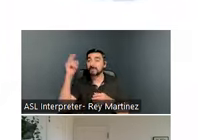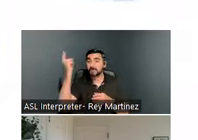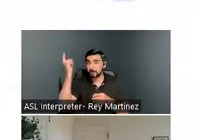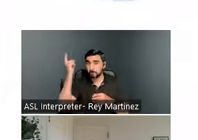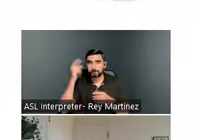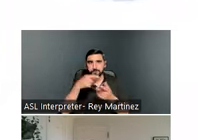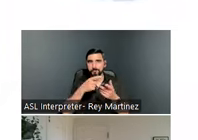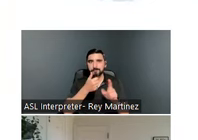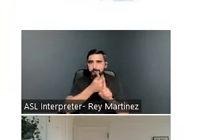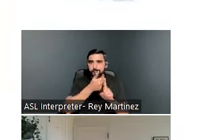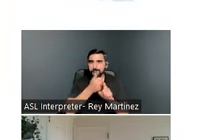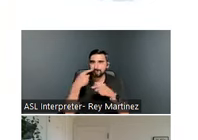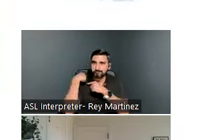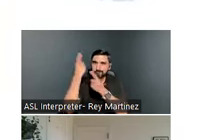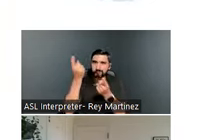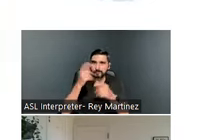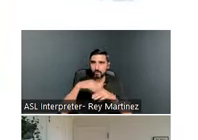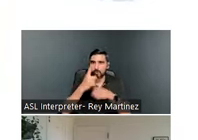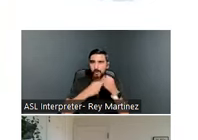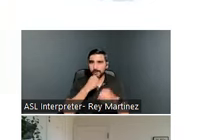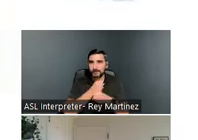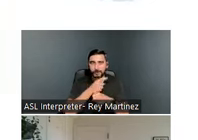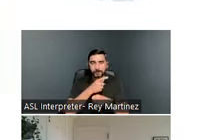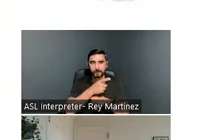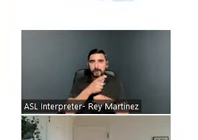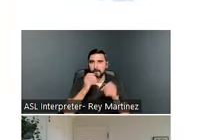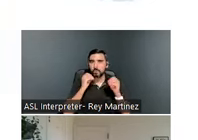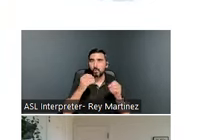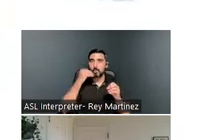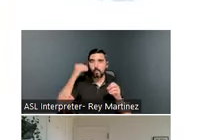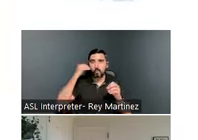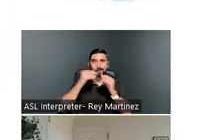chronic homelessness, then maybe that means that they would benefit from PSH - permanent